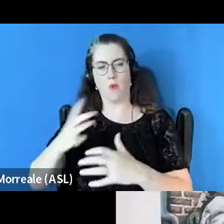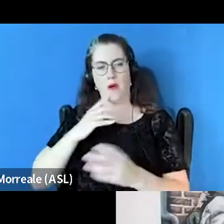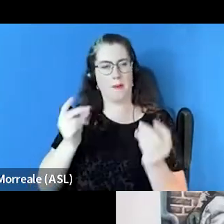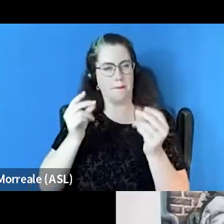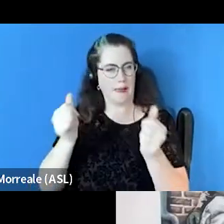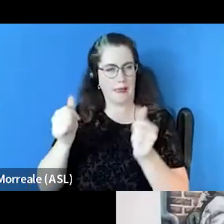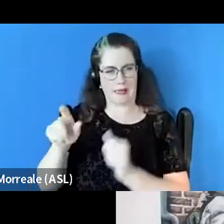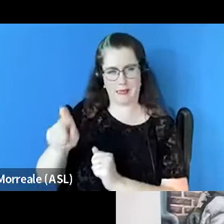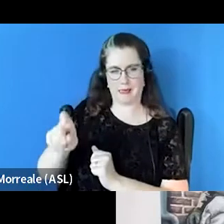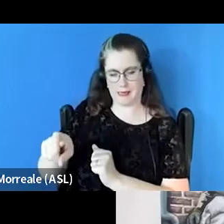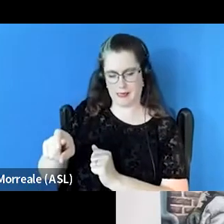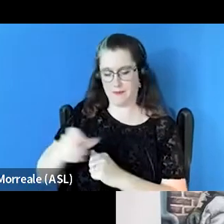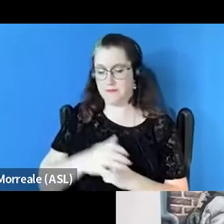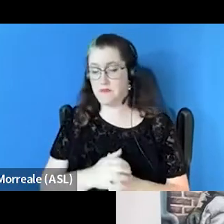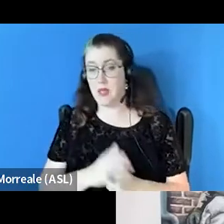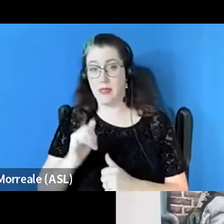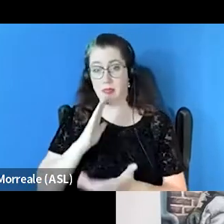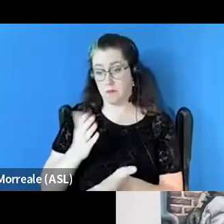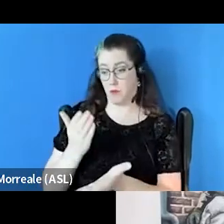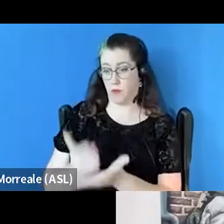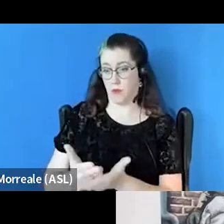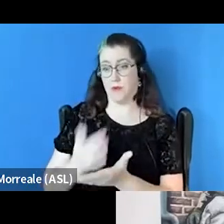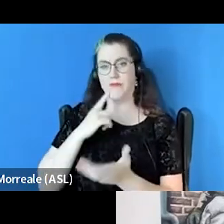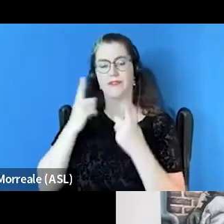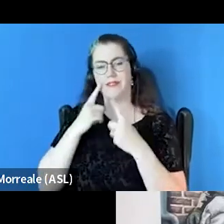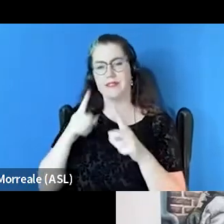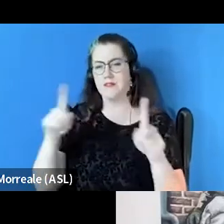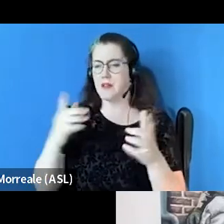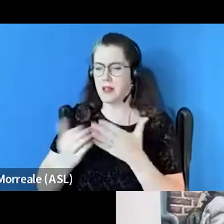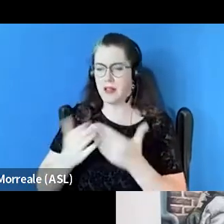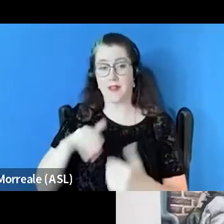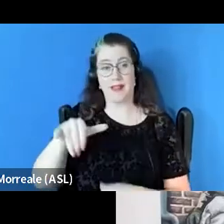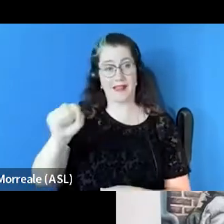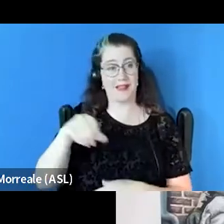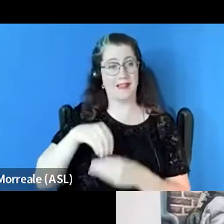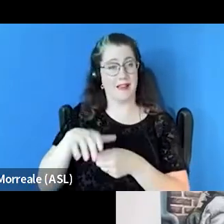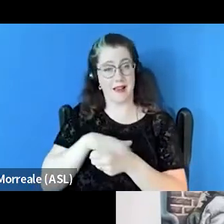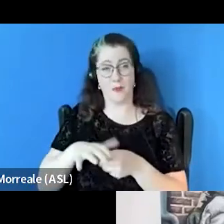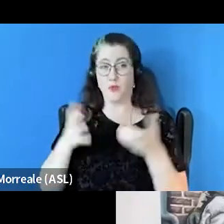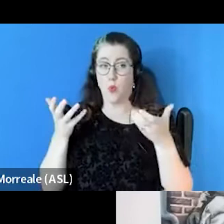And it has been proven too successful, even though yes, in neighborhoods, they don't want them.